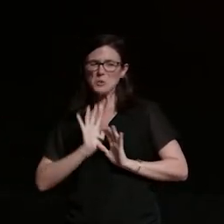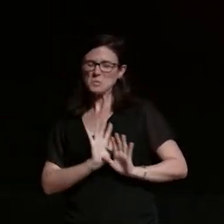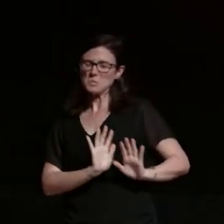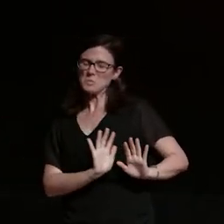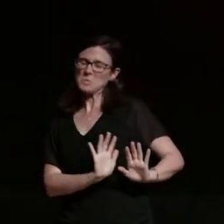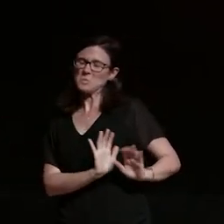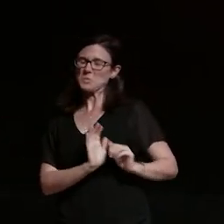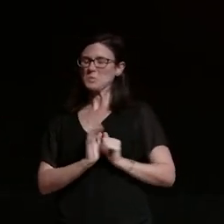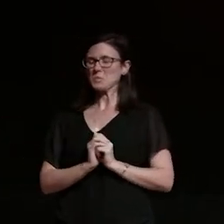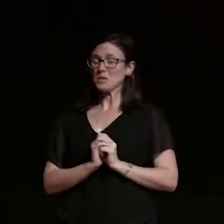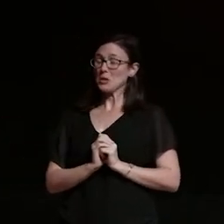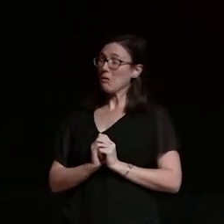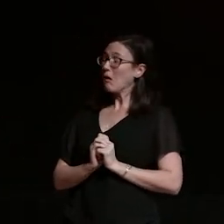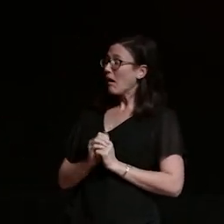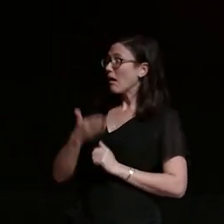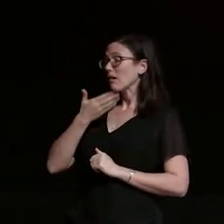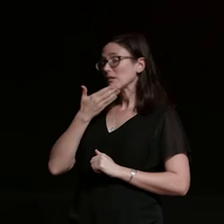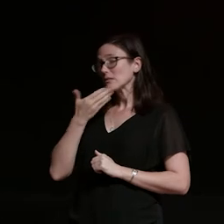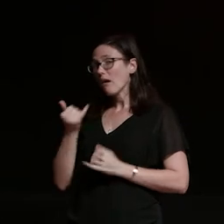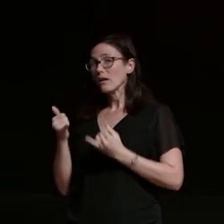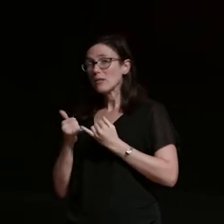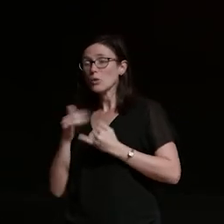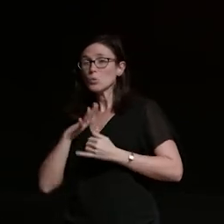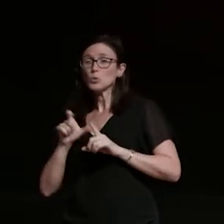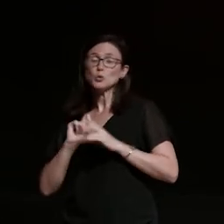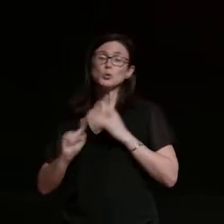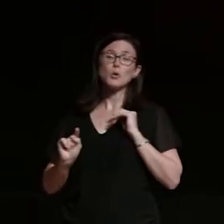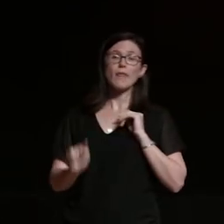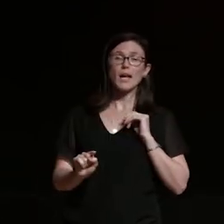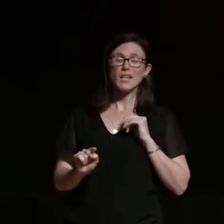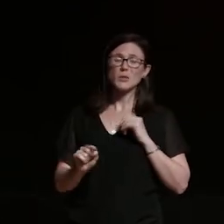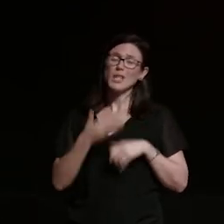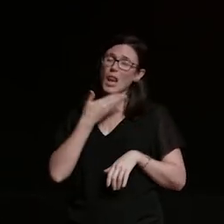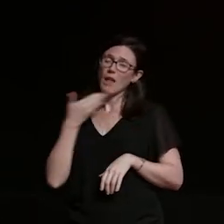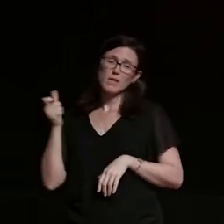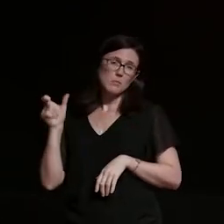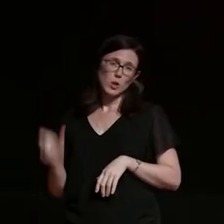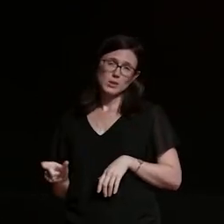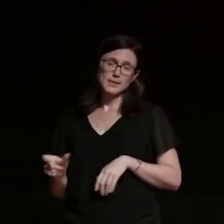really nice that he did that i mean he is a sweet person i remember years ago at my housewarming for